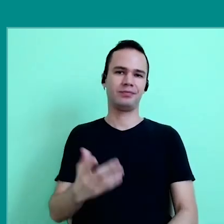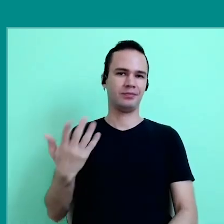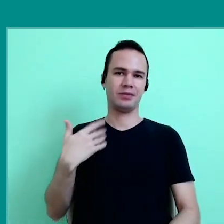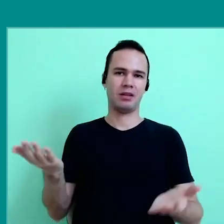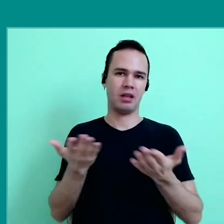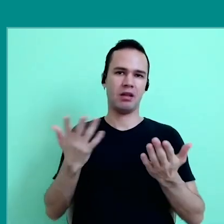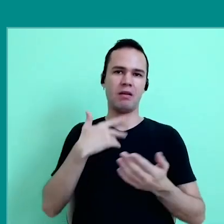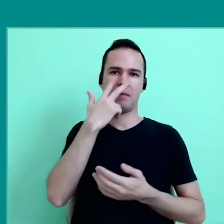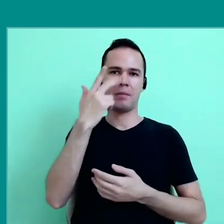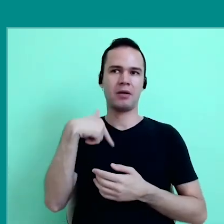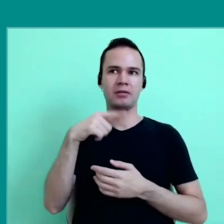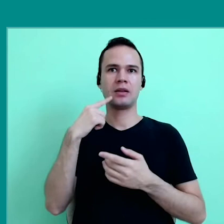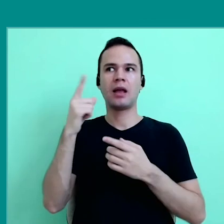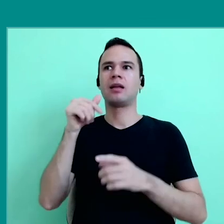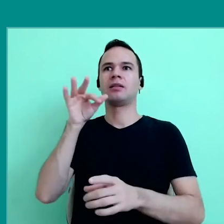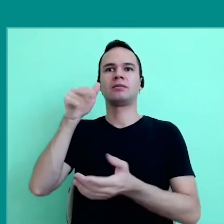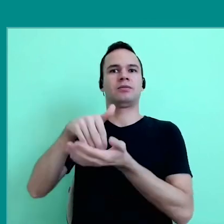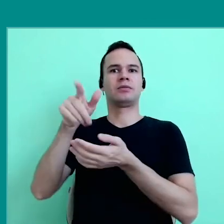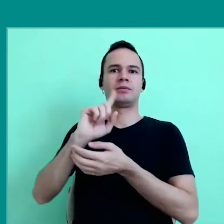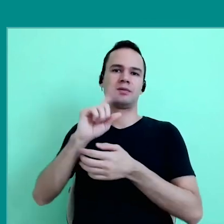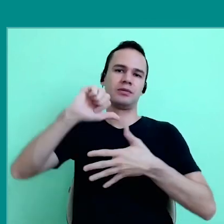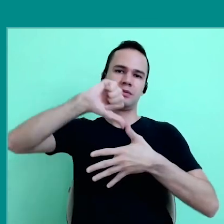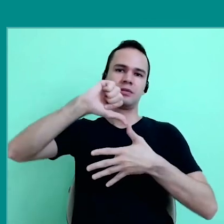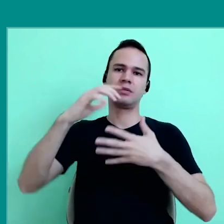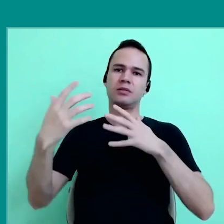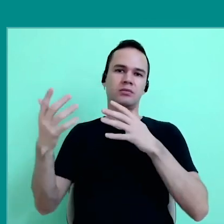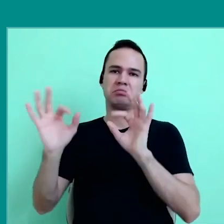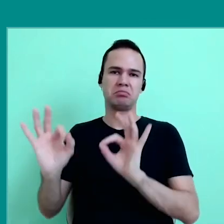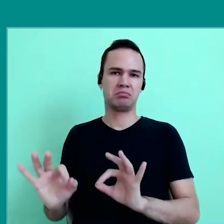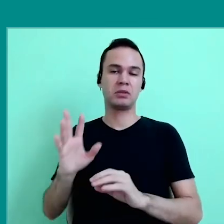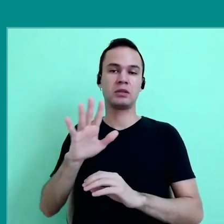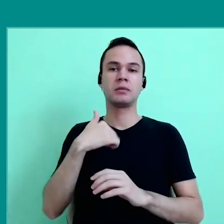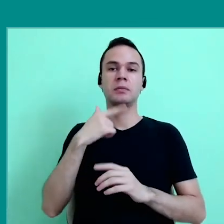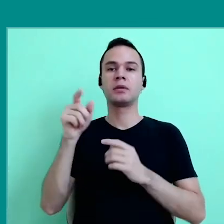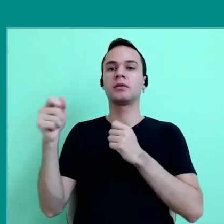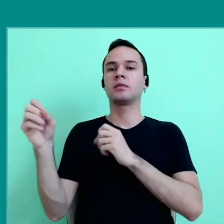for now, we don't seem to be near the end, in Latin America, and almost nowhere, but what are they appointing